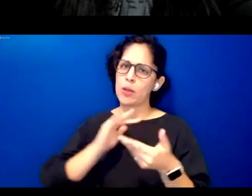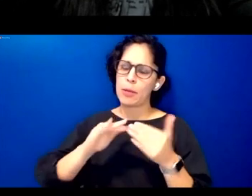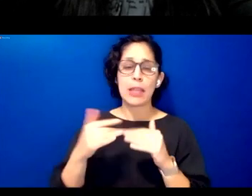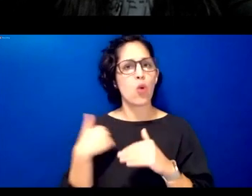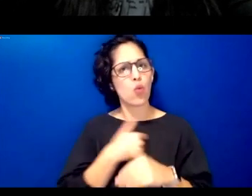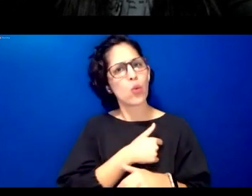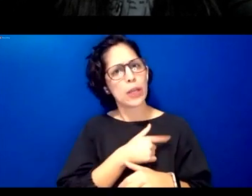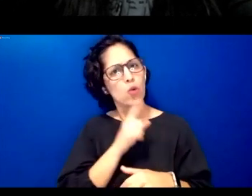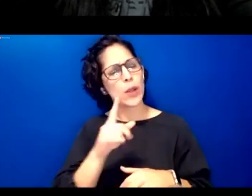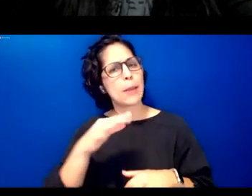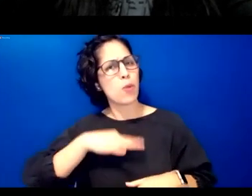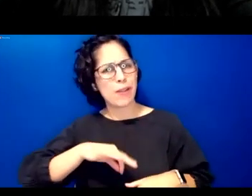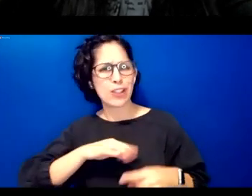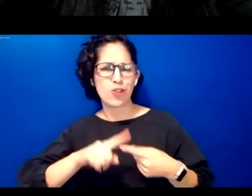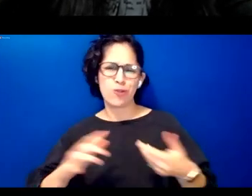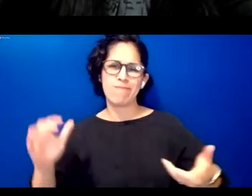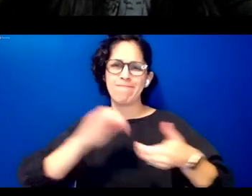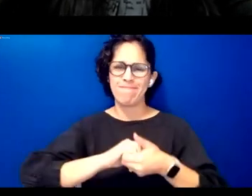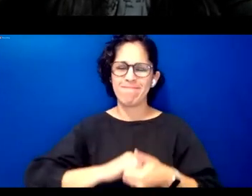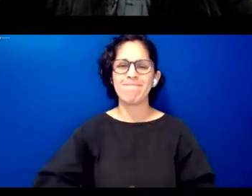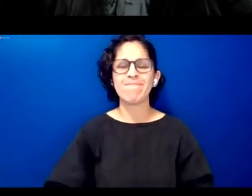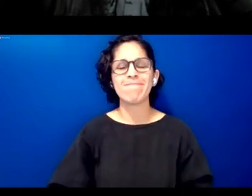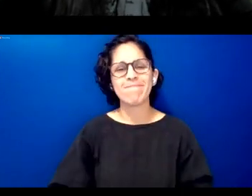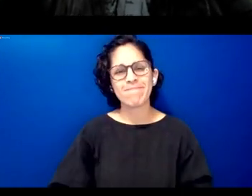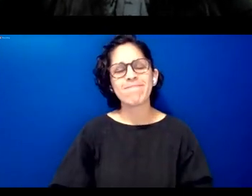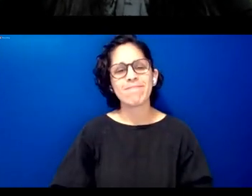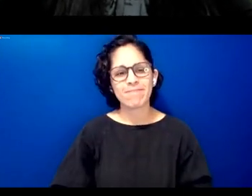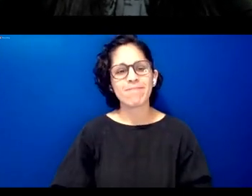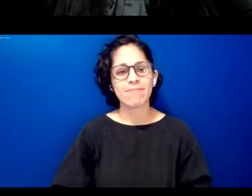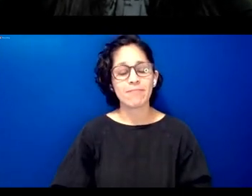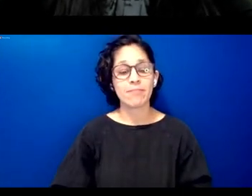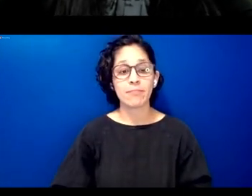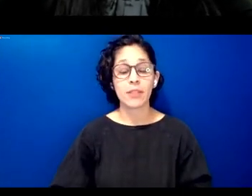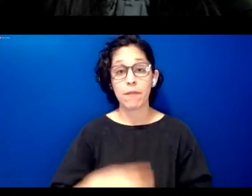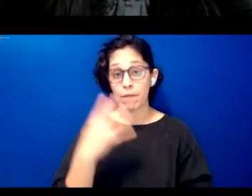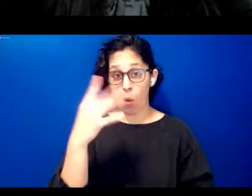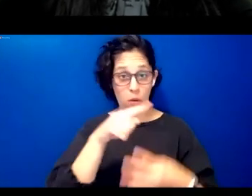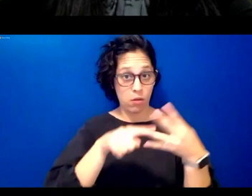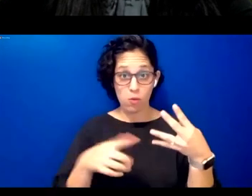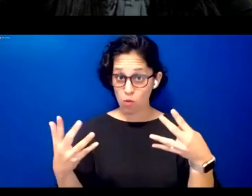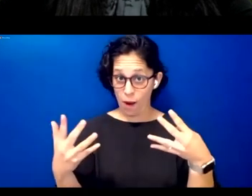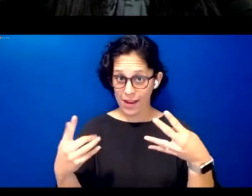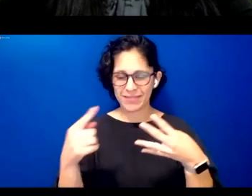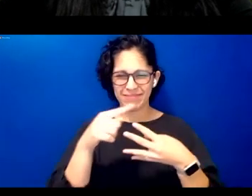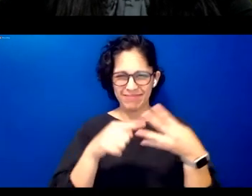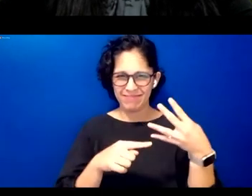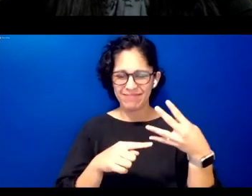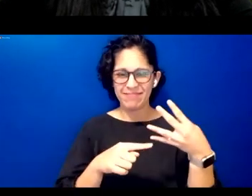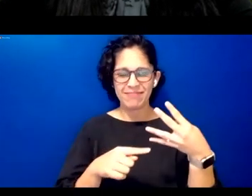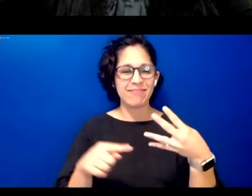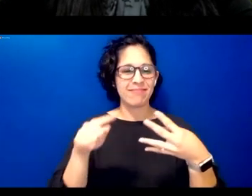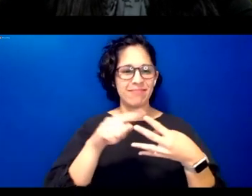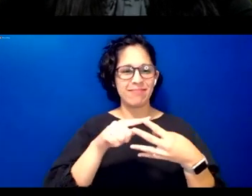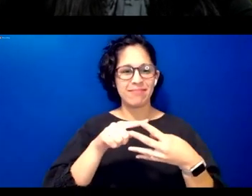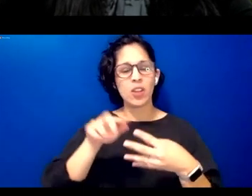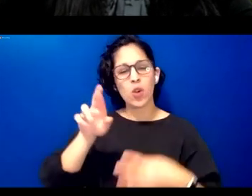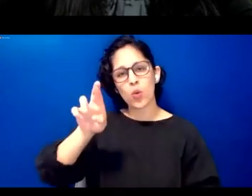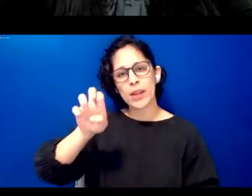to work alongside the four areas that i will discuss briefly include relationality indigenous